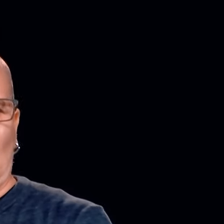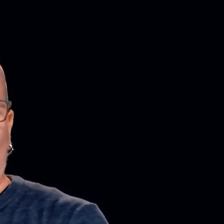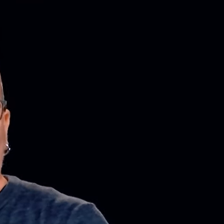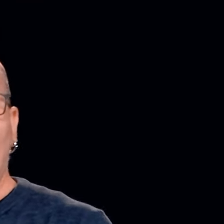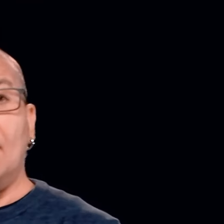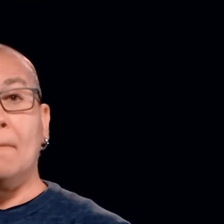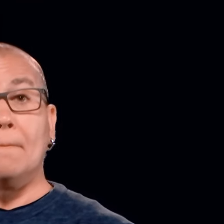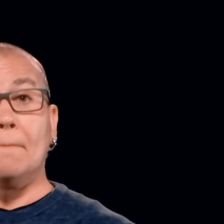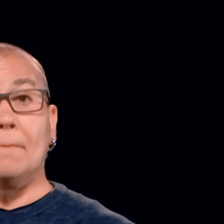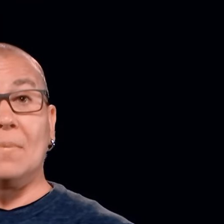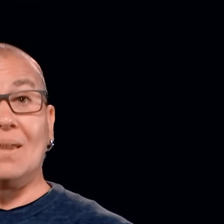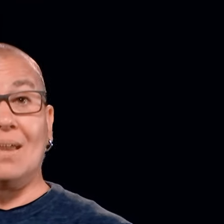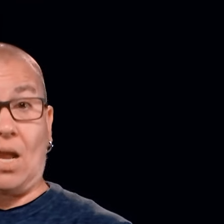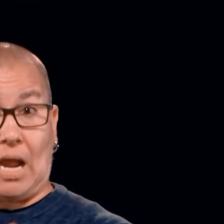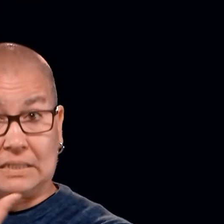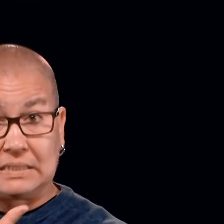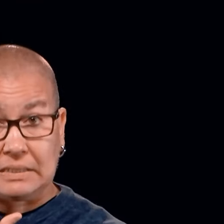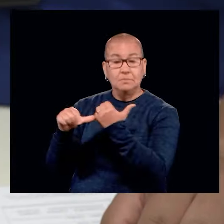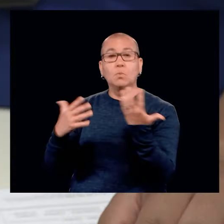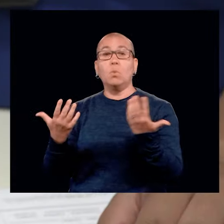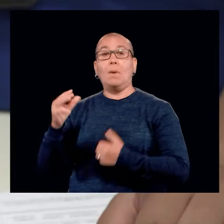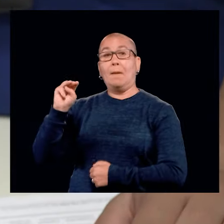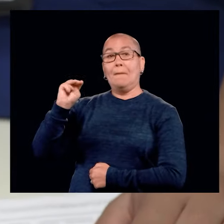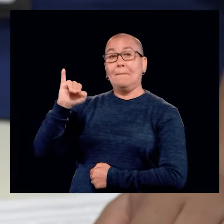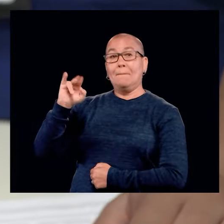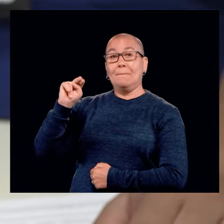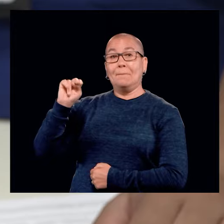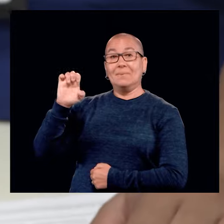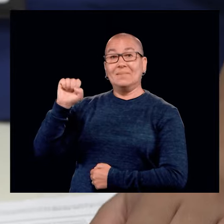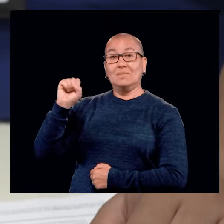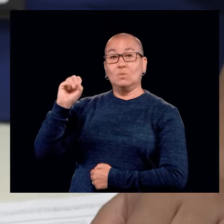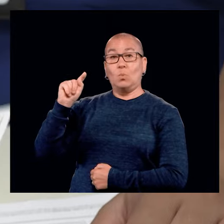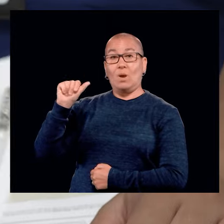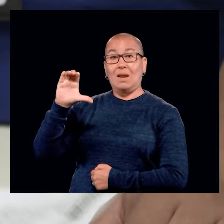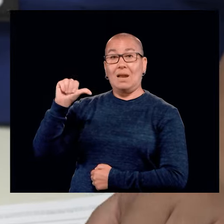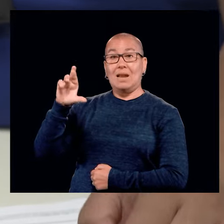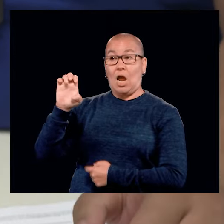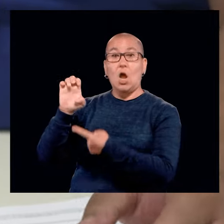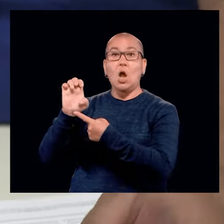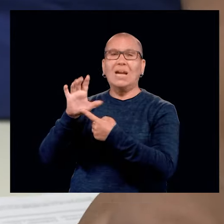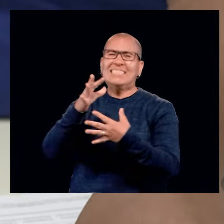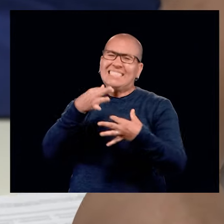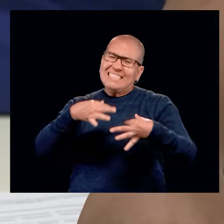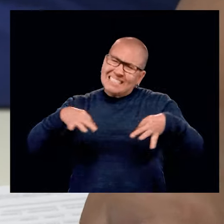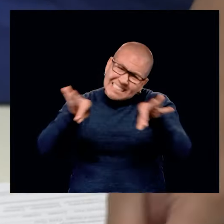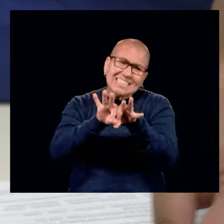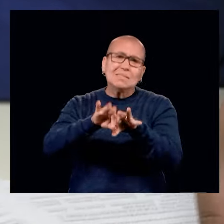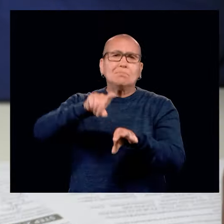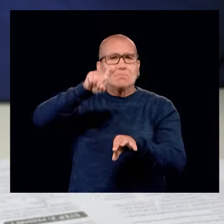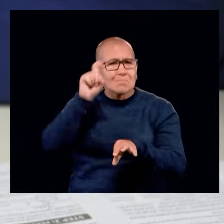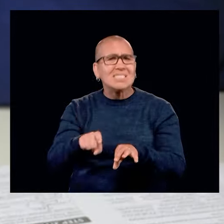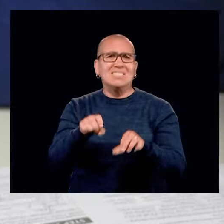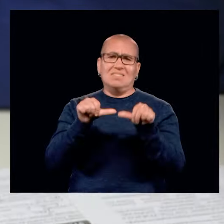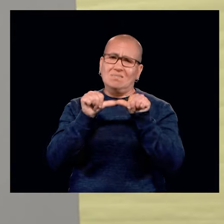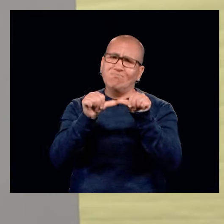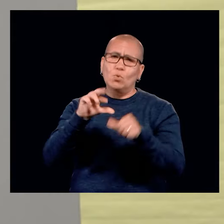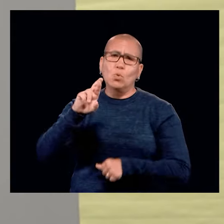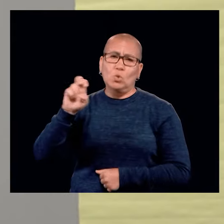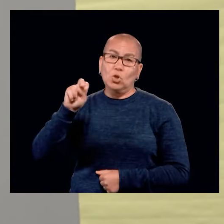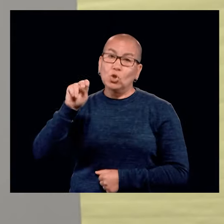Your Medical Assistance and MinnesotaCare health insurance needs to be renewed periodically and on time so you don't lose coverage.